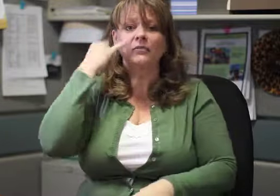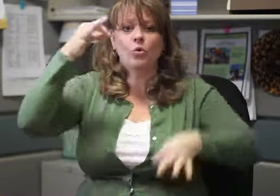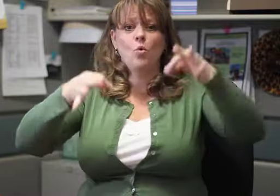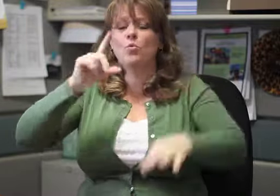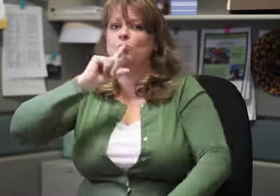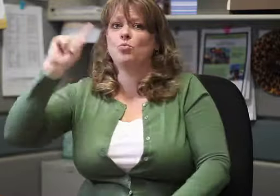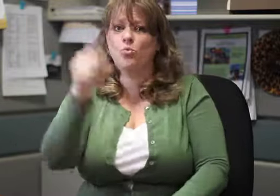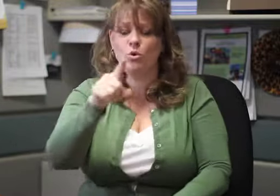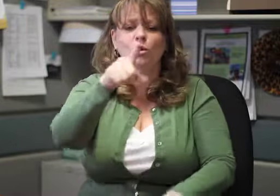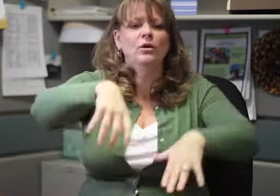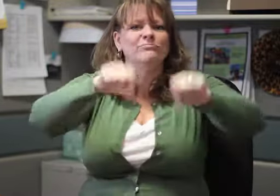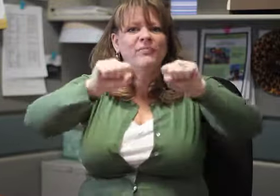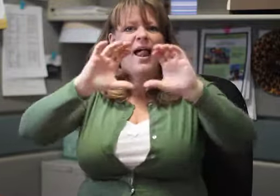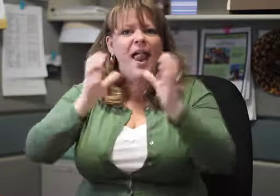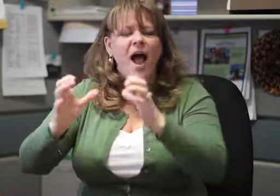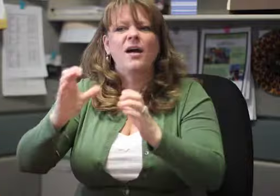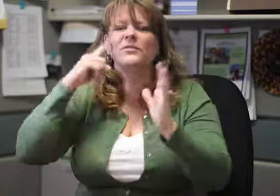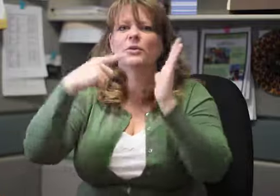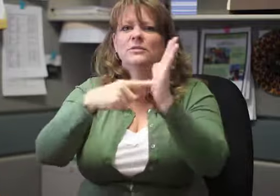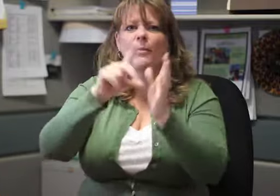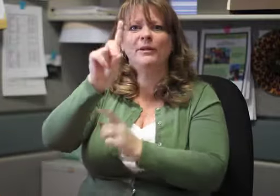contact me and I will then arrange for all of your services.